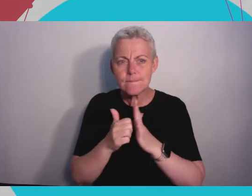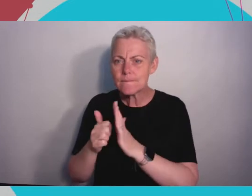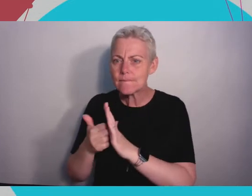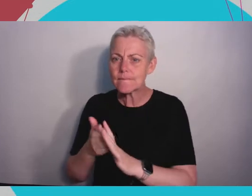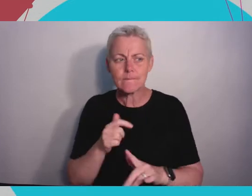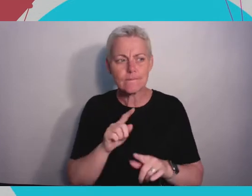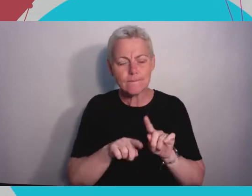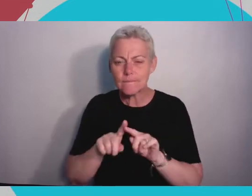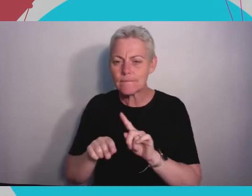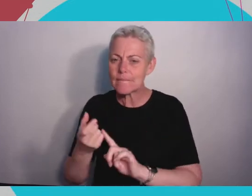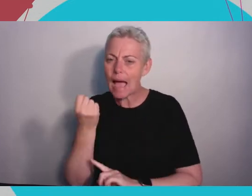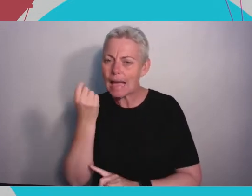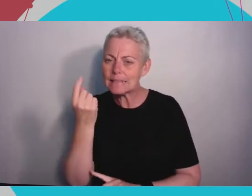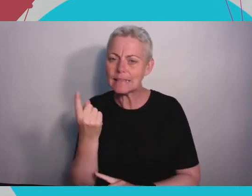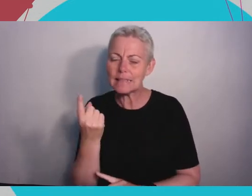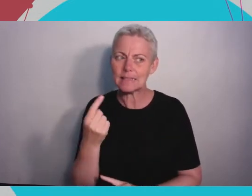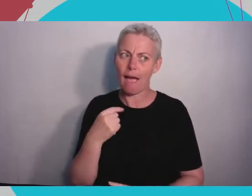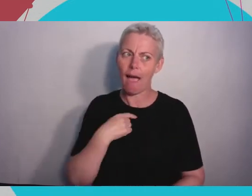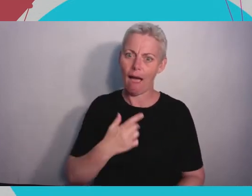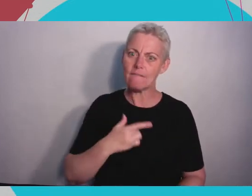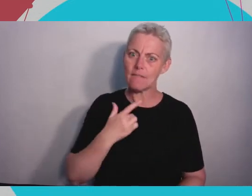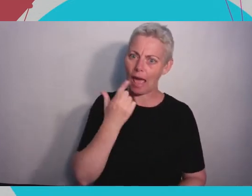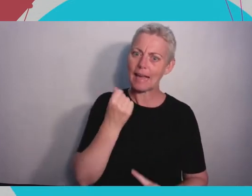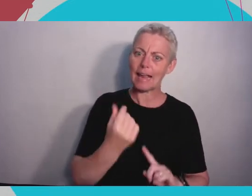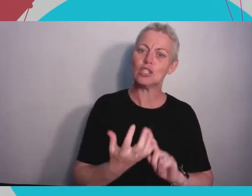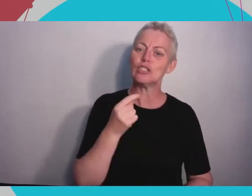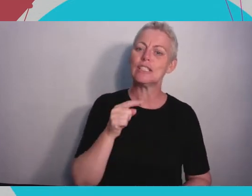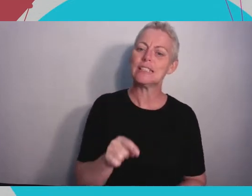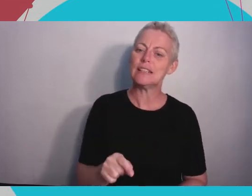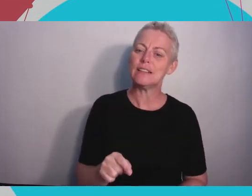event that lets you know 'yes this was the right thing to do, everything is correct'.